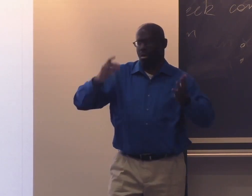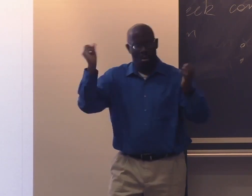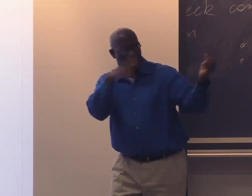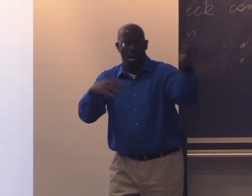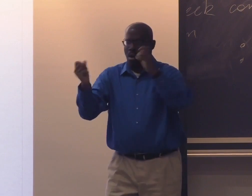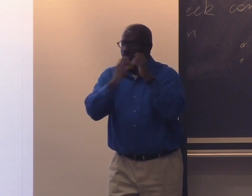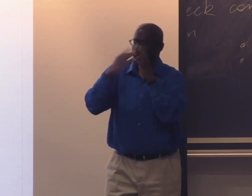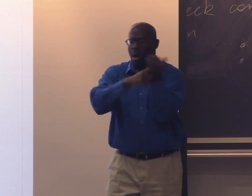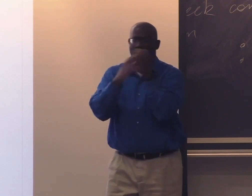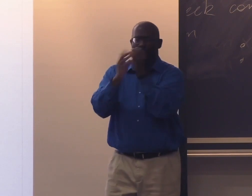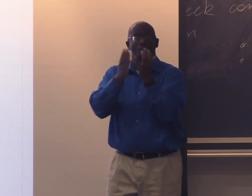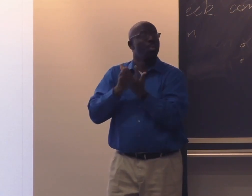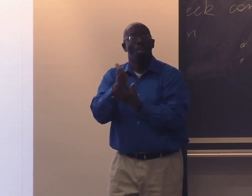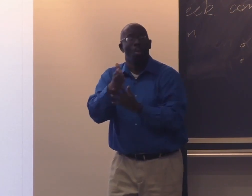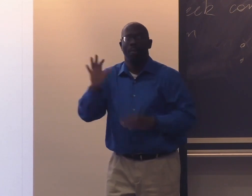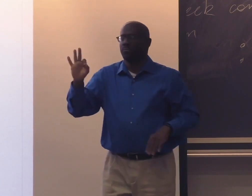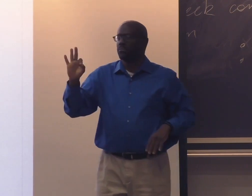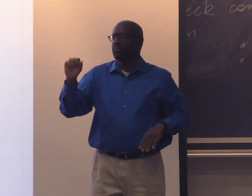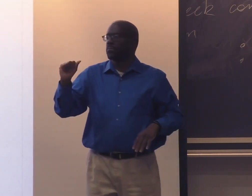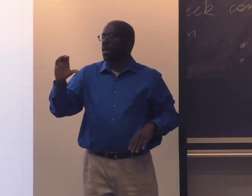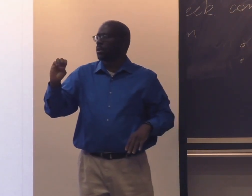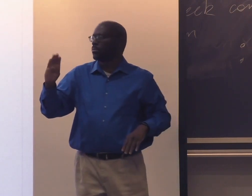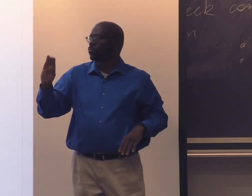about Black Panther.